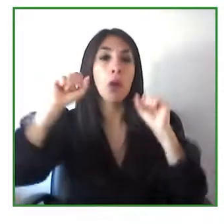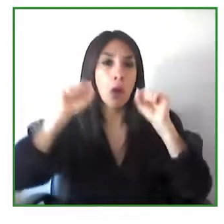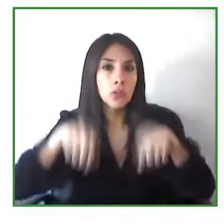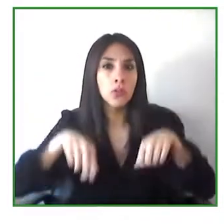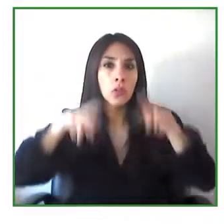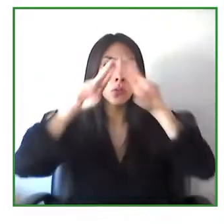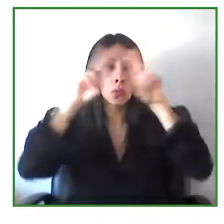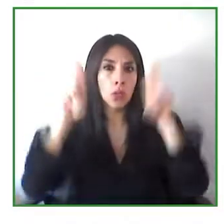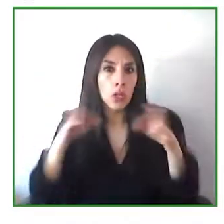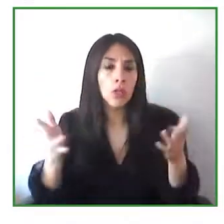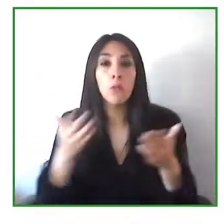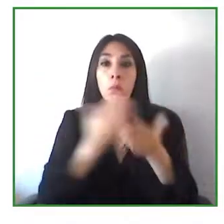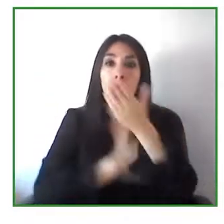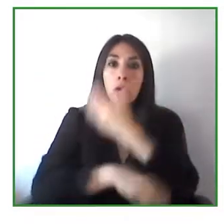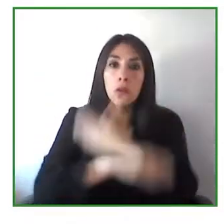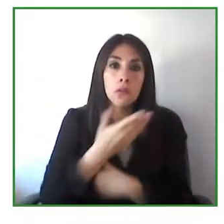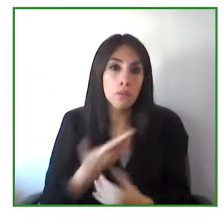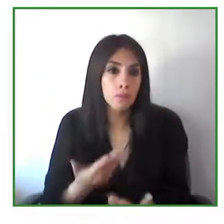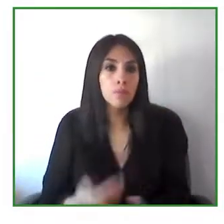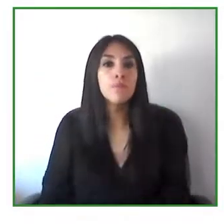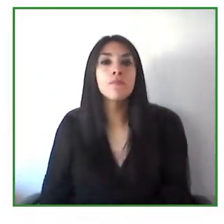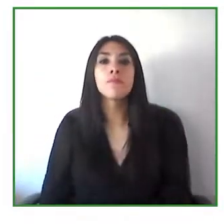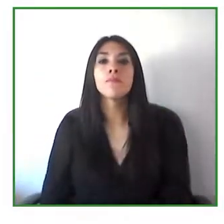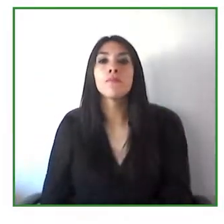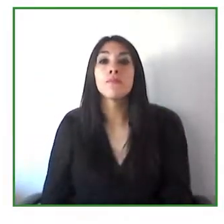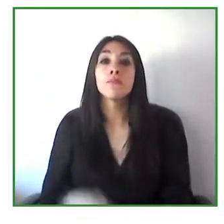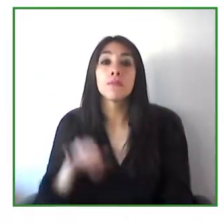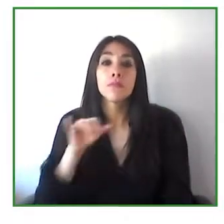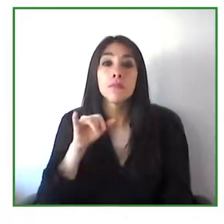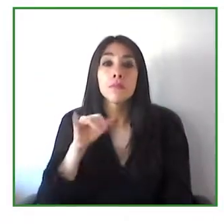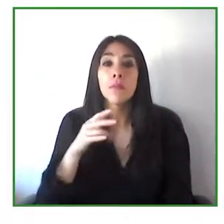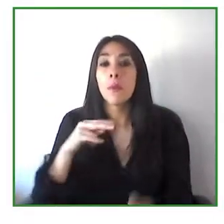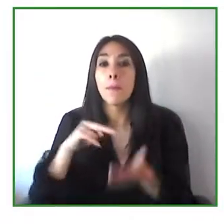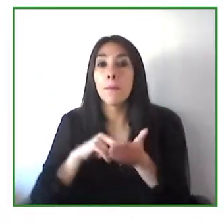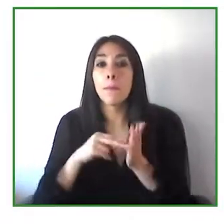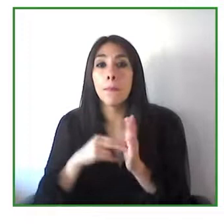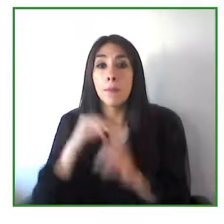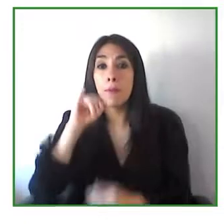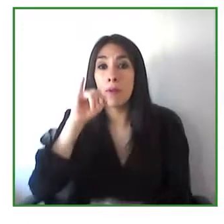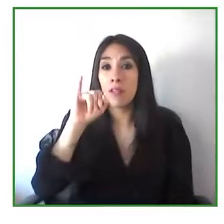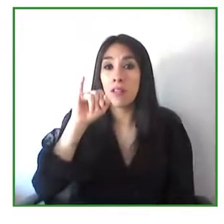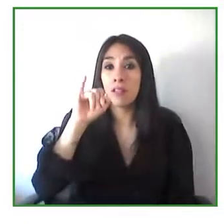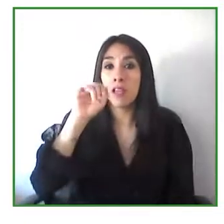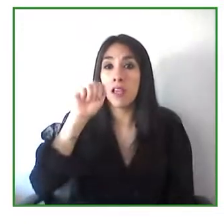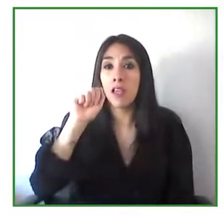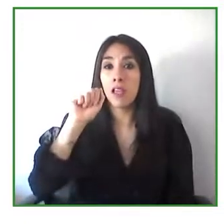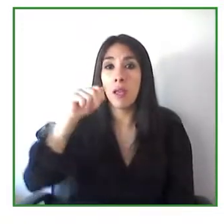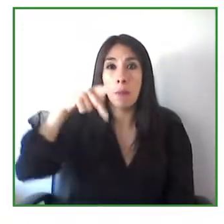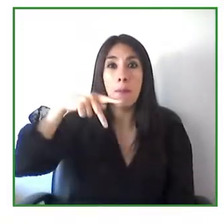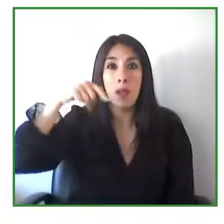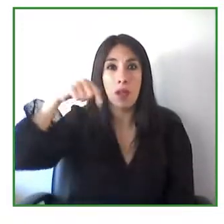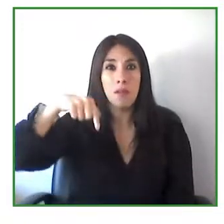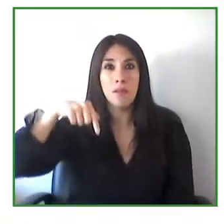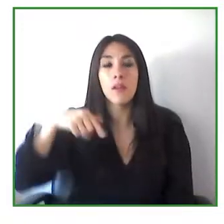in accessibility so organizations that are intense to have the right skill sets